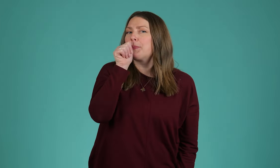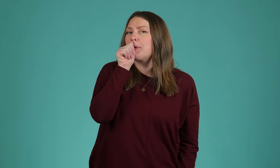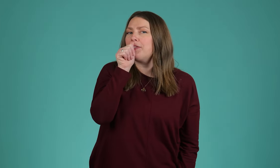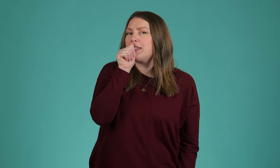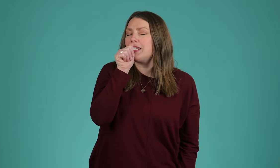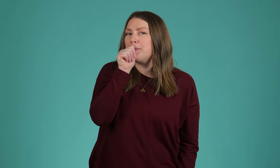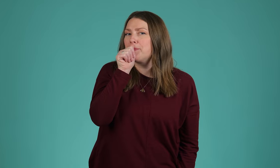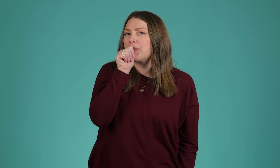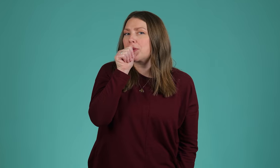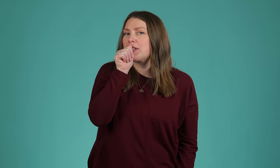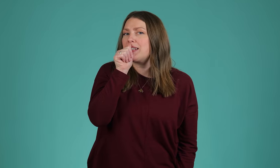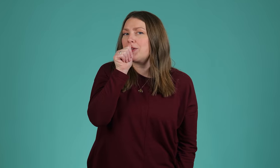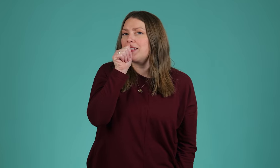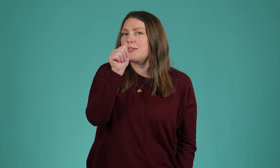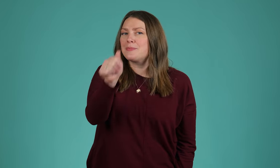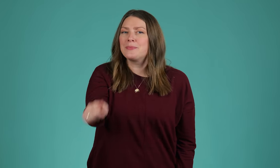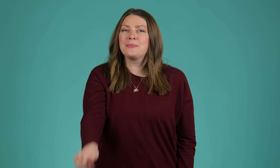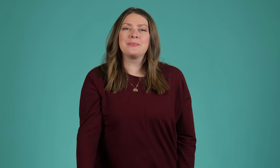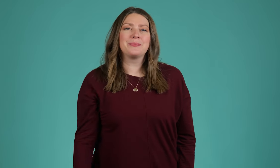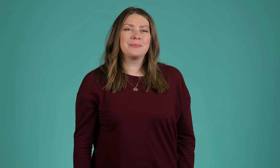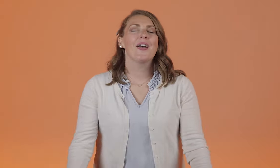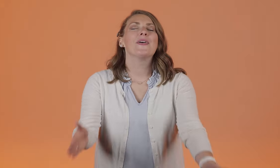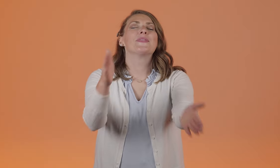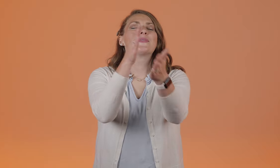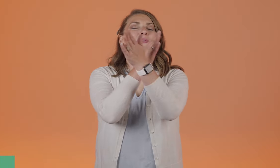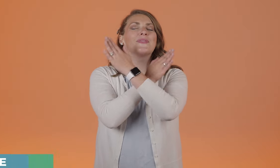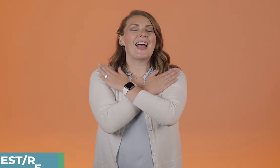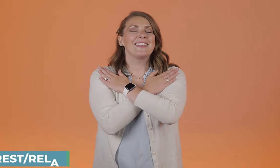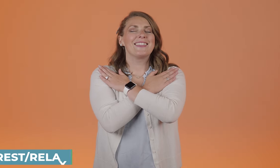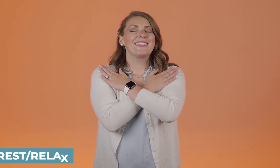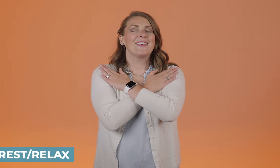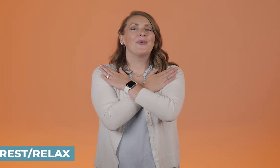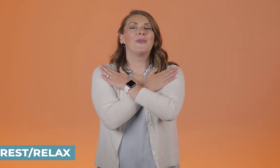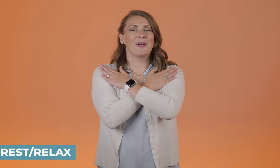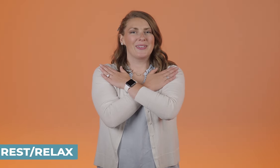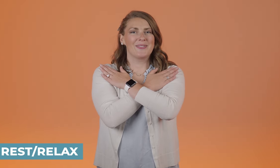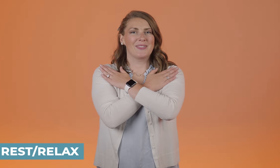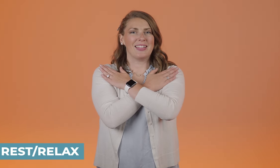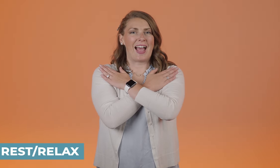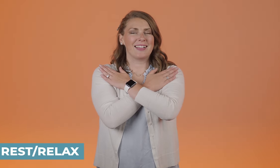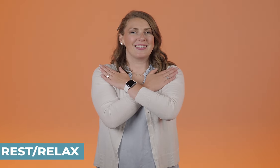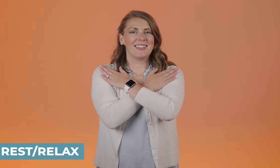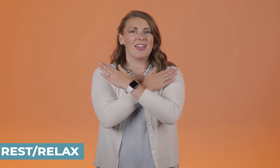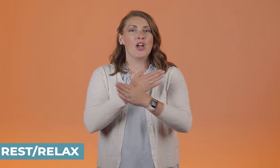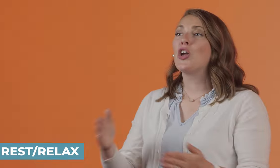privacy or secret Rest or relax.